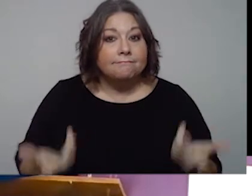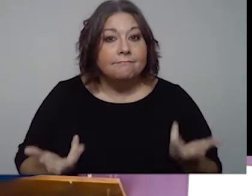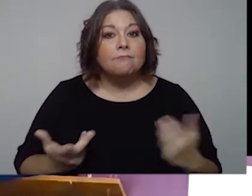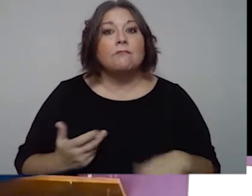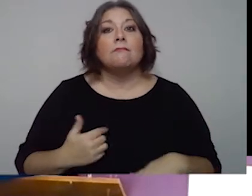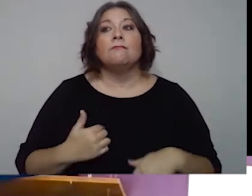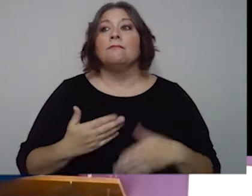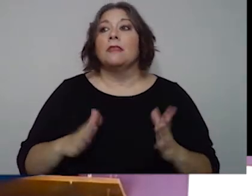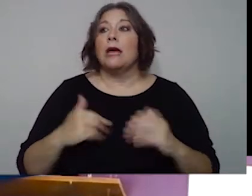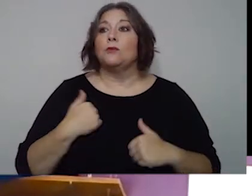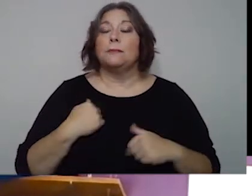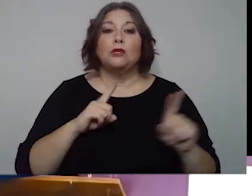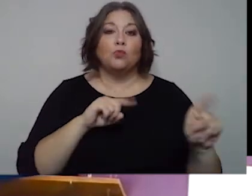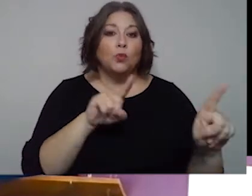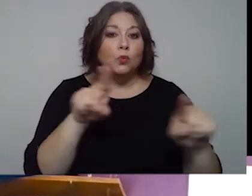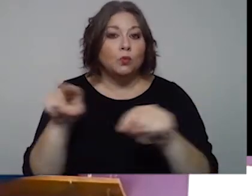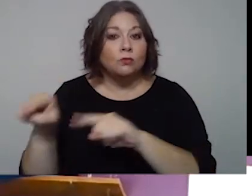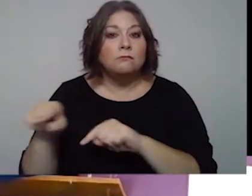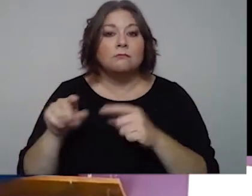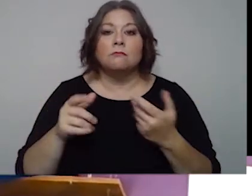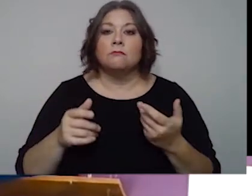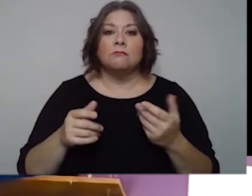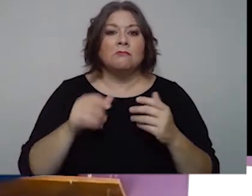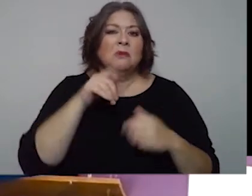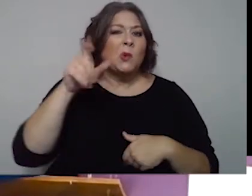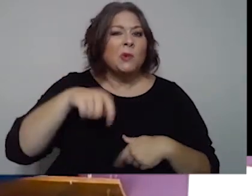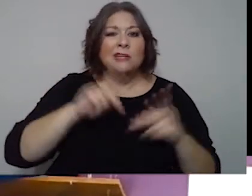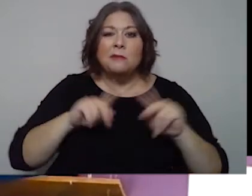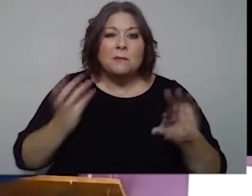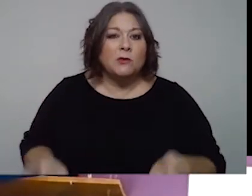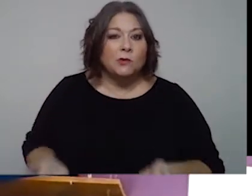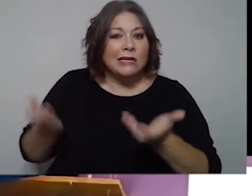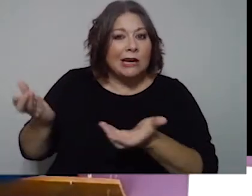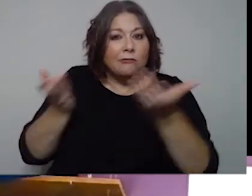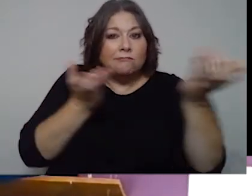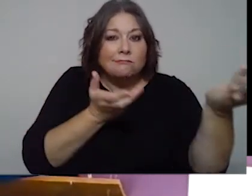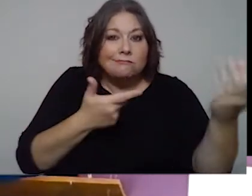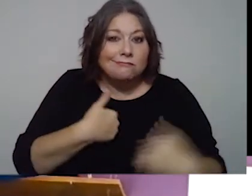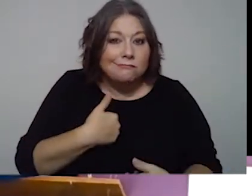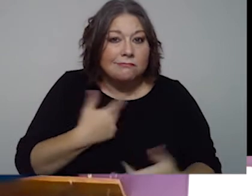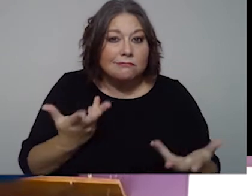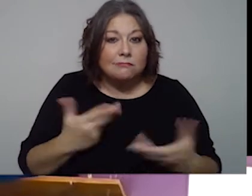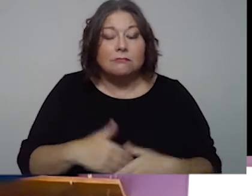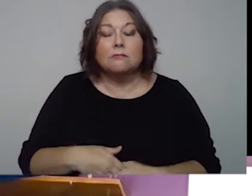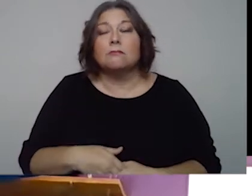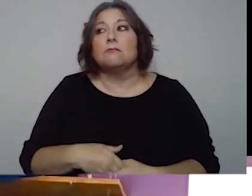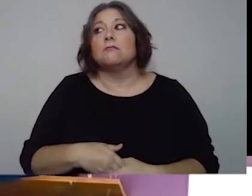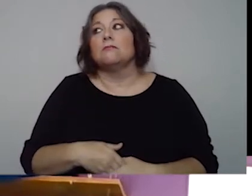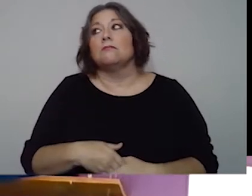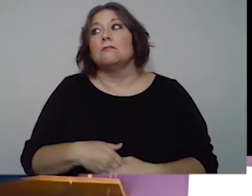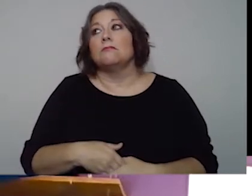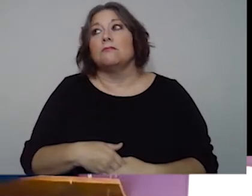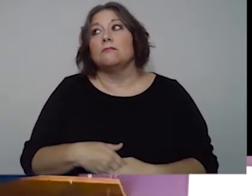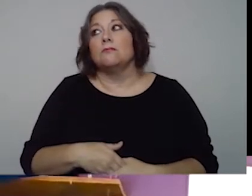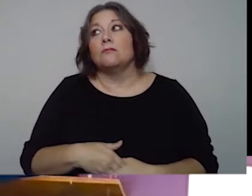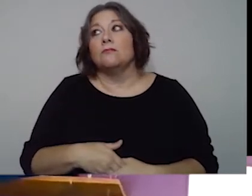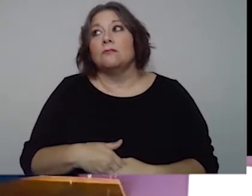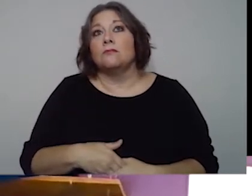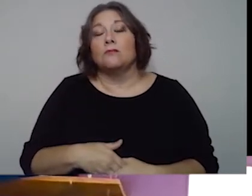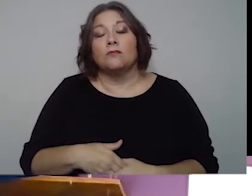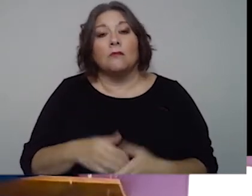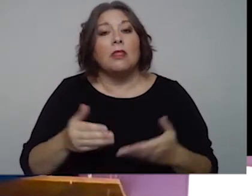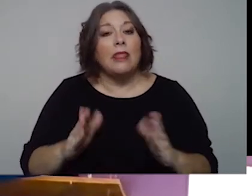allows me to go places, without people having to carry me around. So, yeah, I love to go run